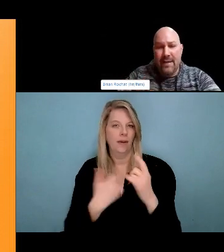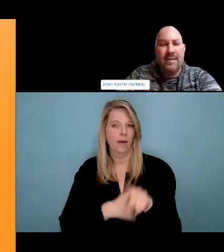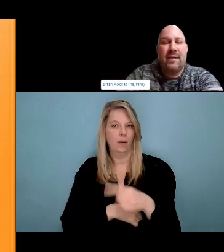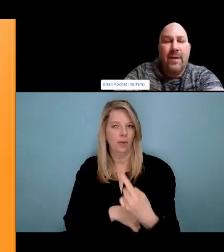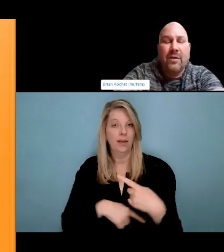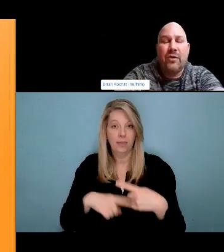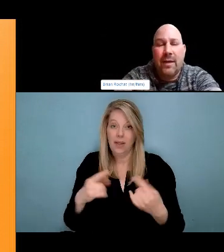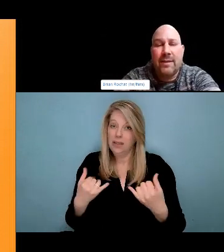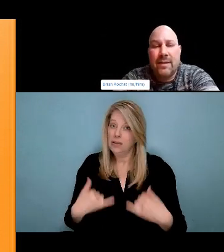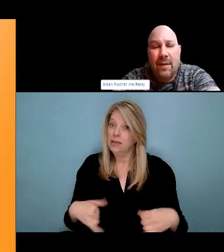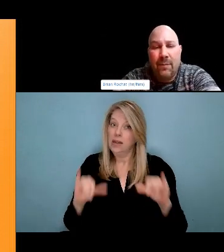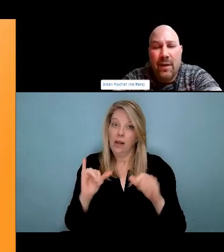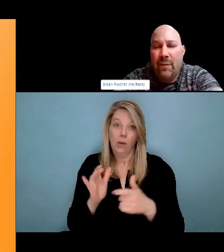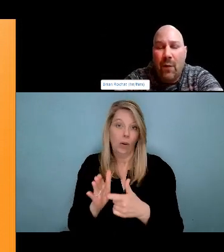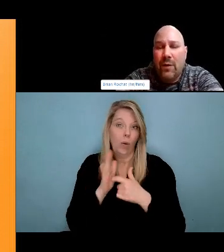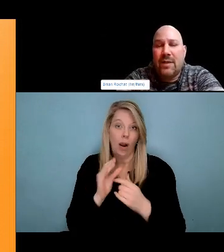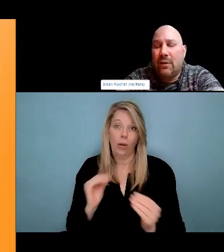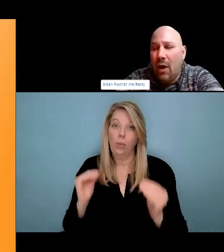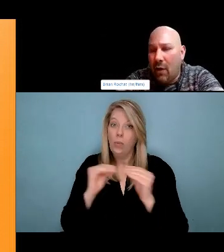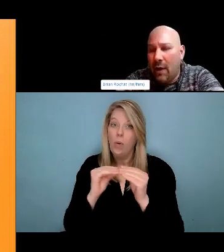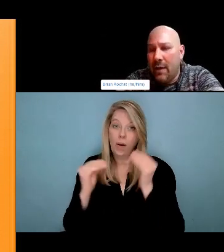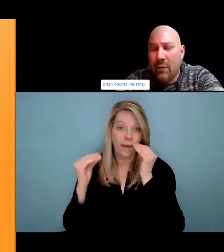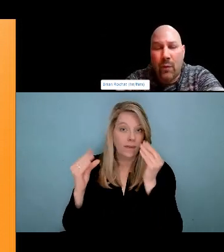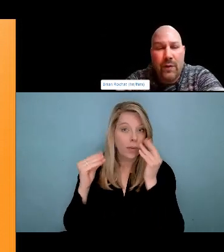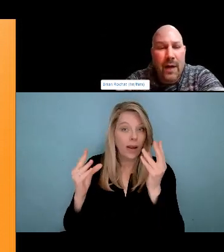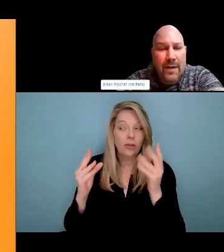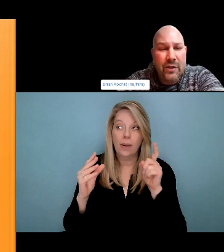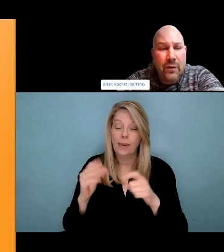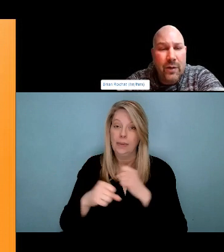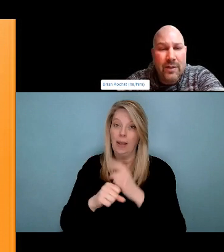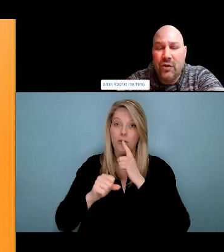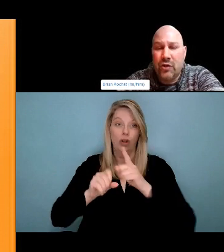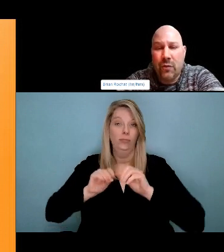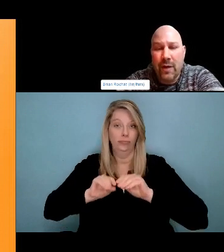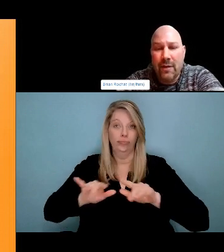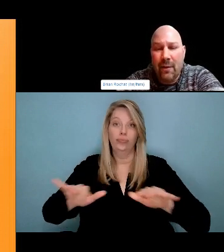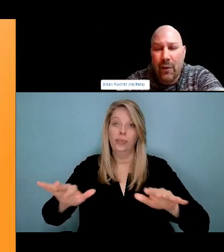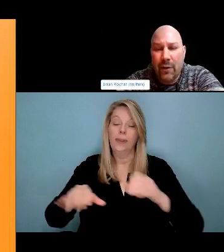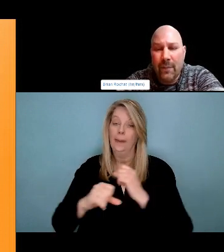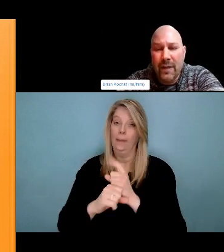that came out of the eighties and nineties with Oh, sorry, the harm reduction movement that came out of the eighties and nineties with the HIV movement.